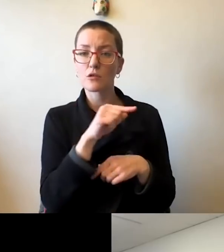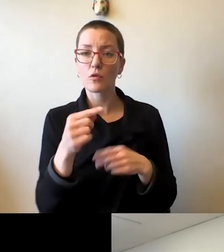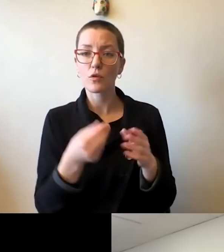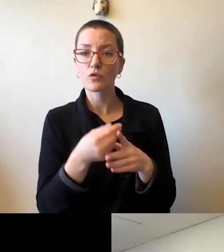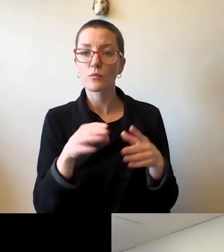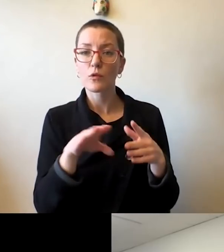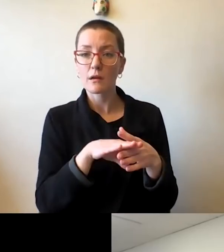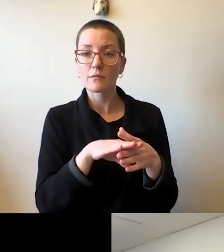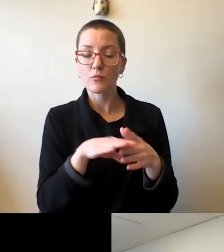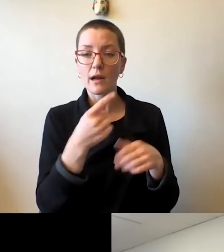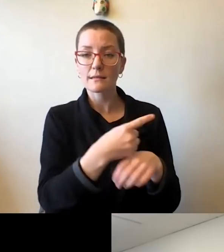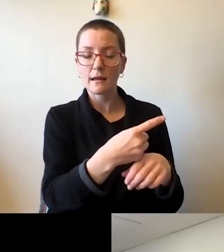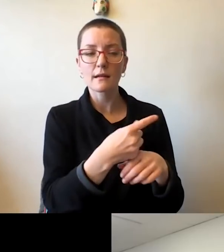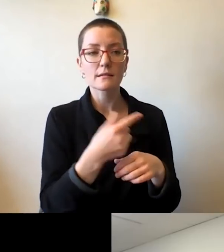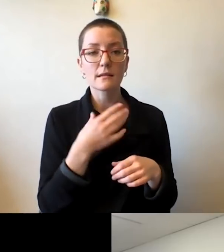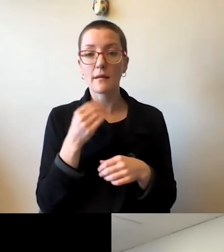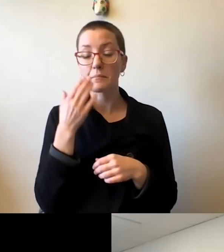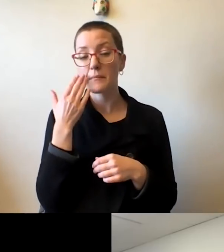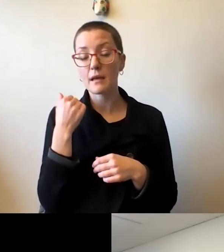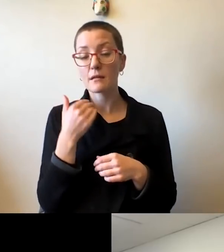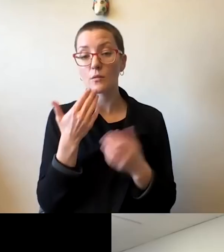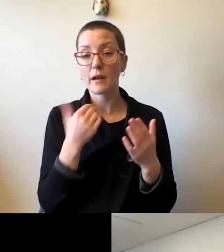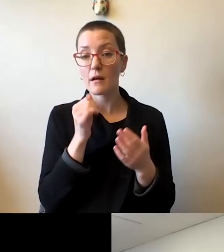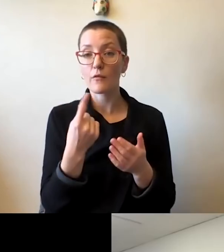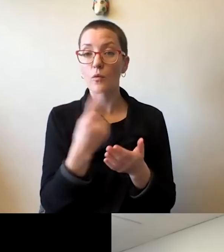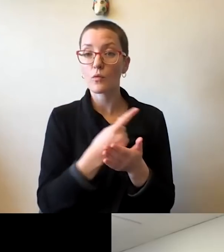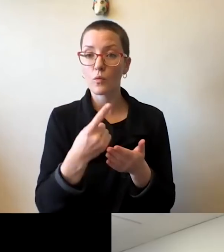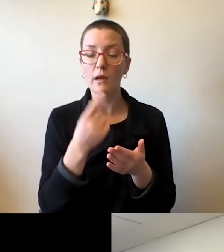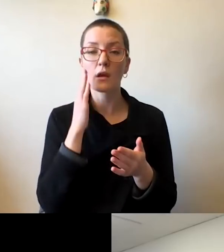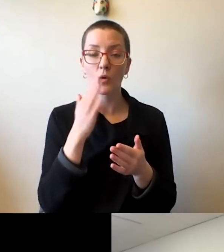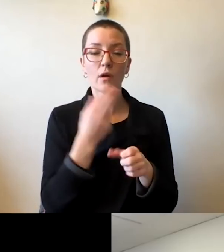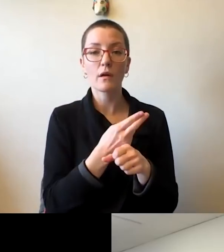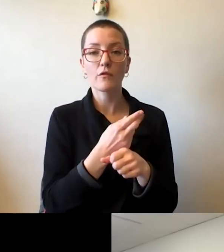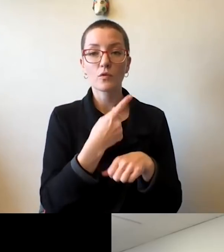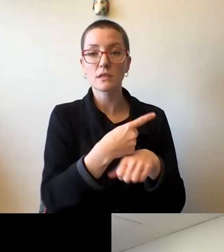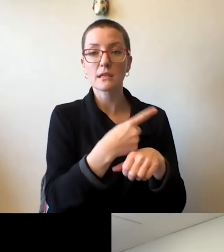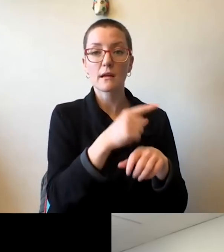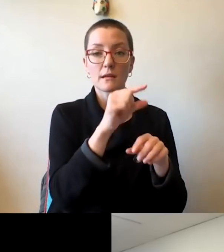that we have interjected in our full semester program in a way